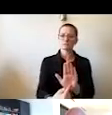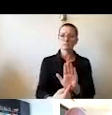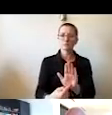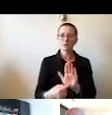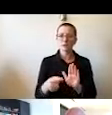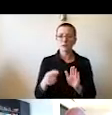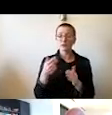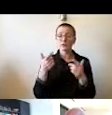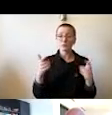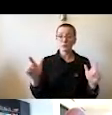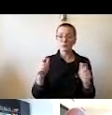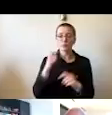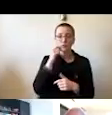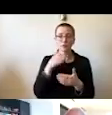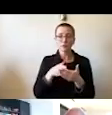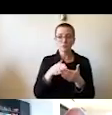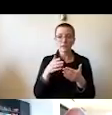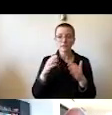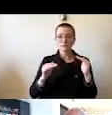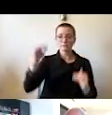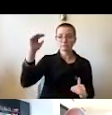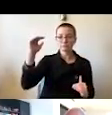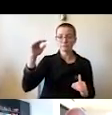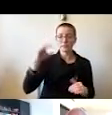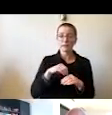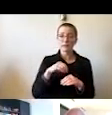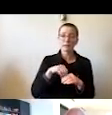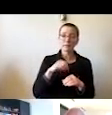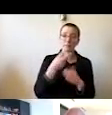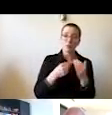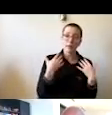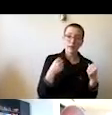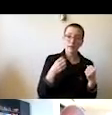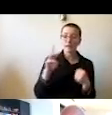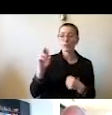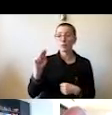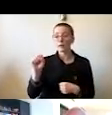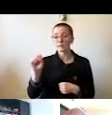disparity in health and wellness. Skin color continues to be a major determinant